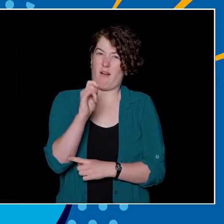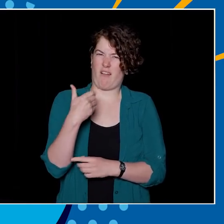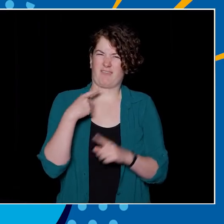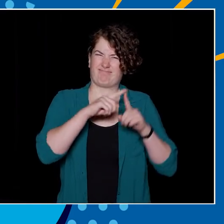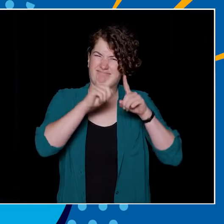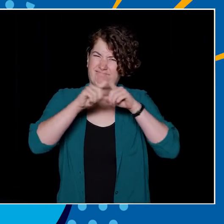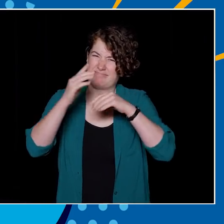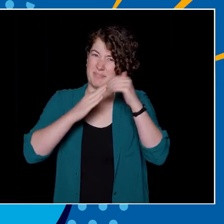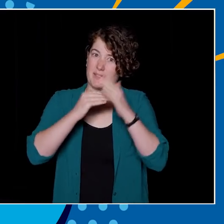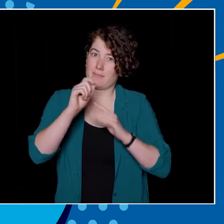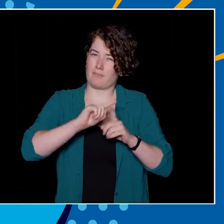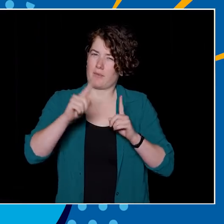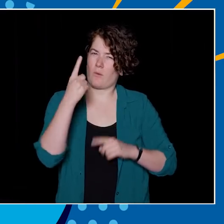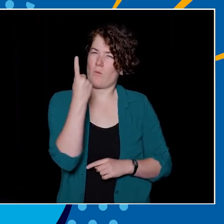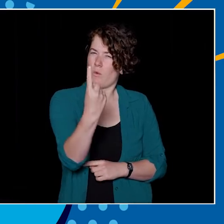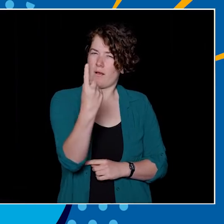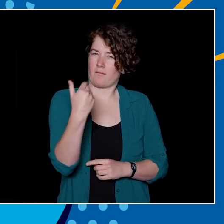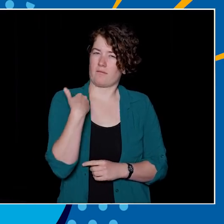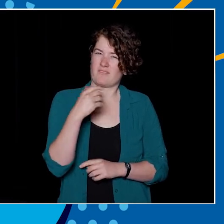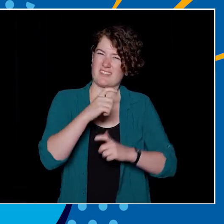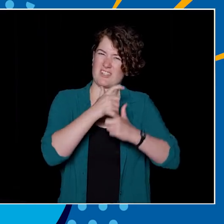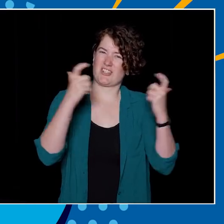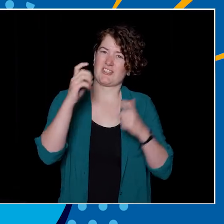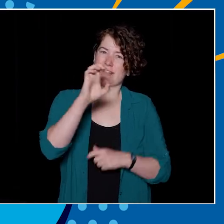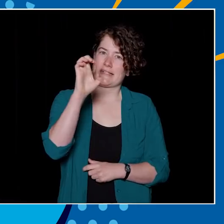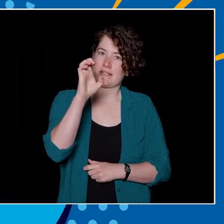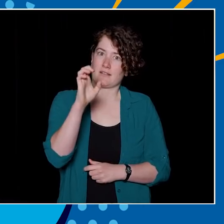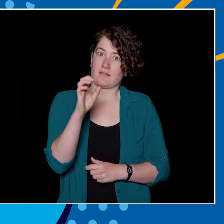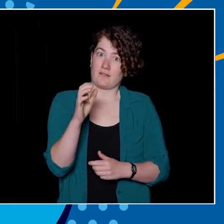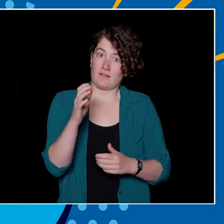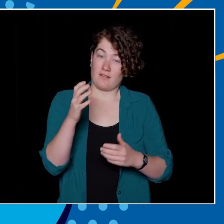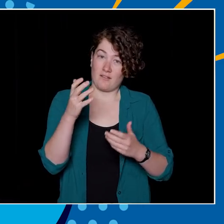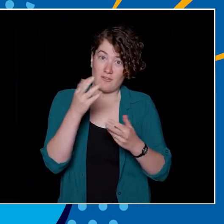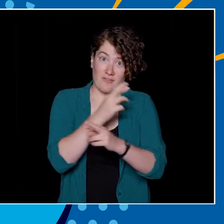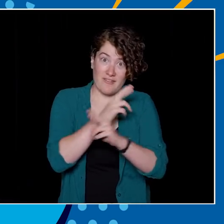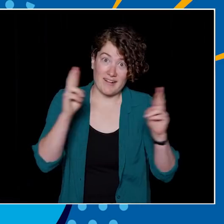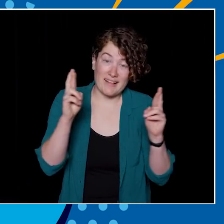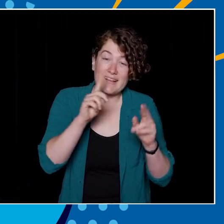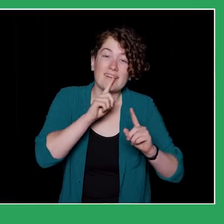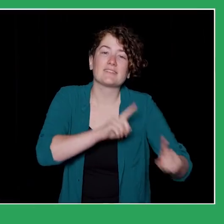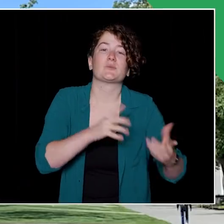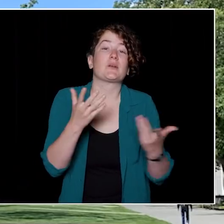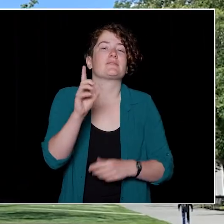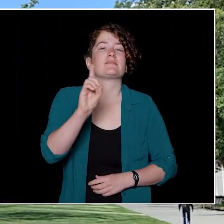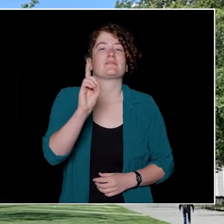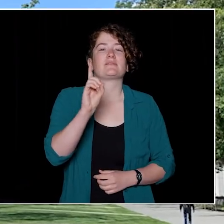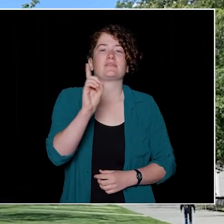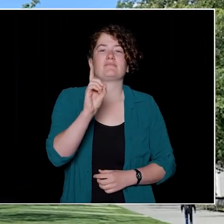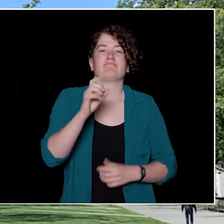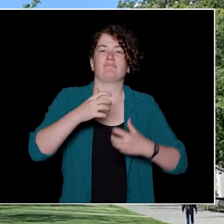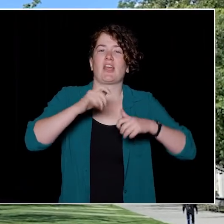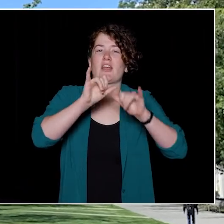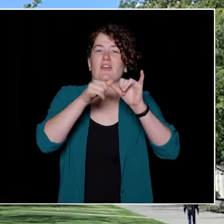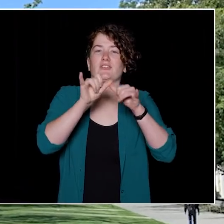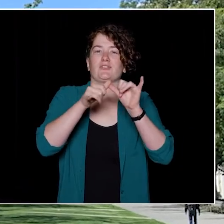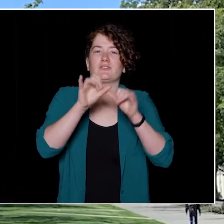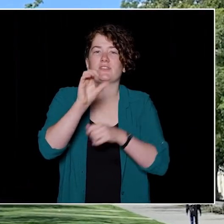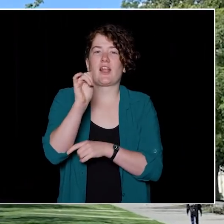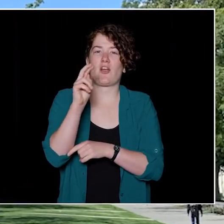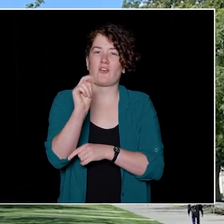but only one of them has a large red E on it. Three seconds left, two, one. The answer is D the Engineers' Cairn, right in the middle of Main Mall